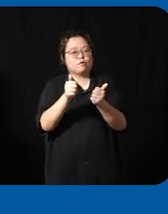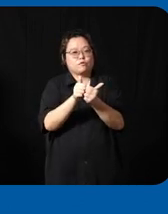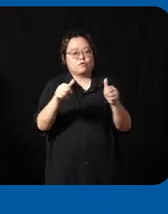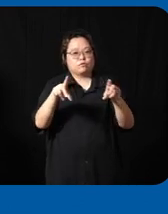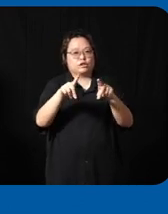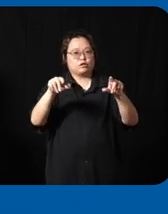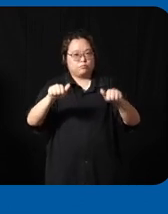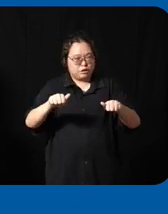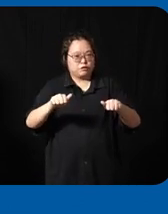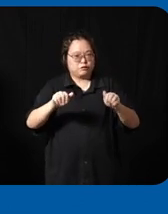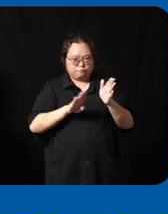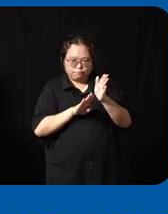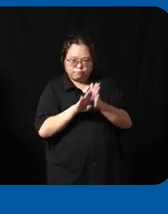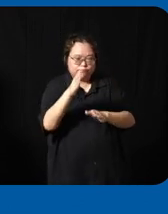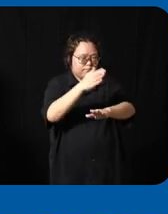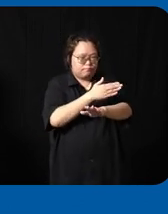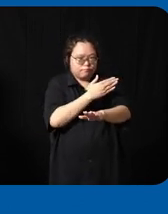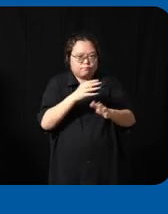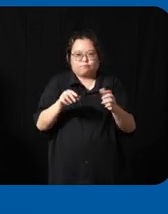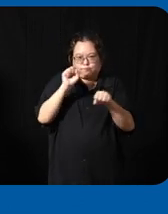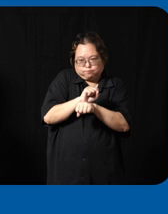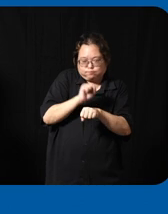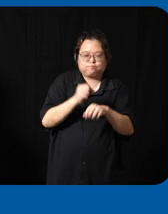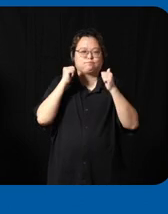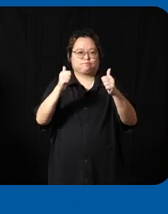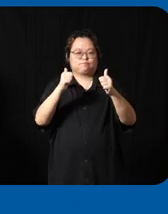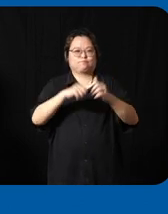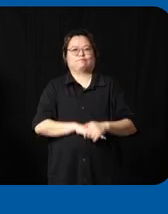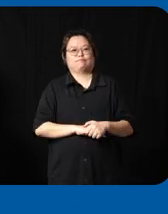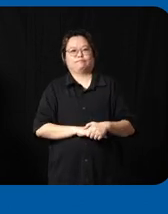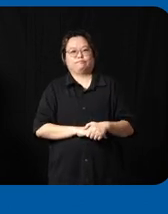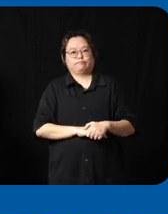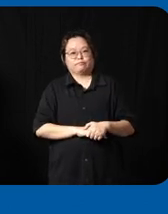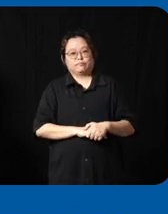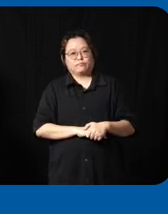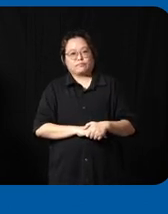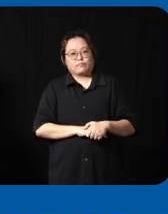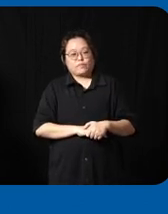and underneath that are the key enablers the key enablers are essentially the important